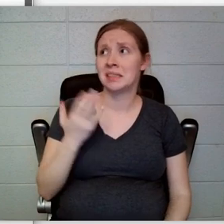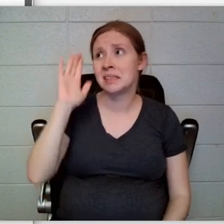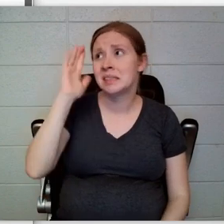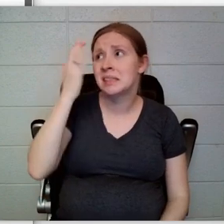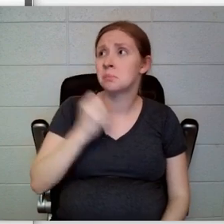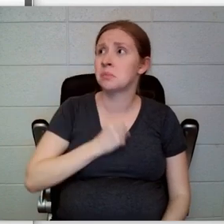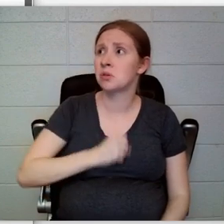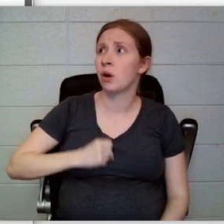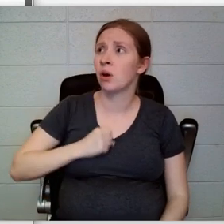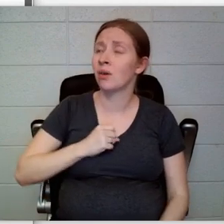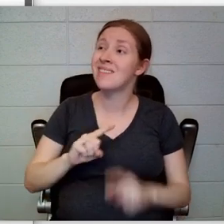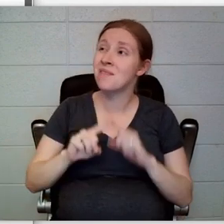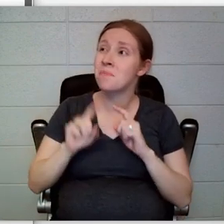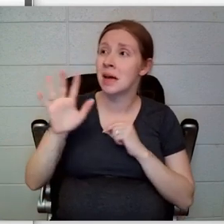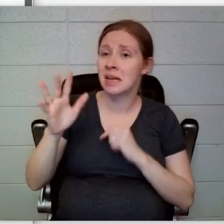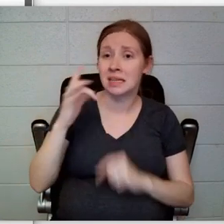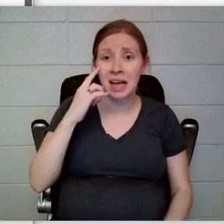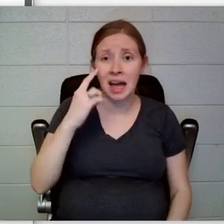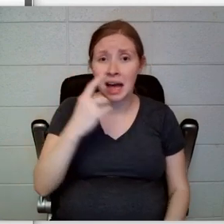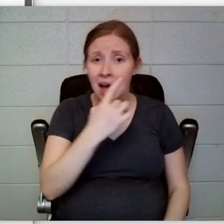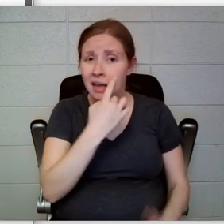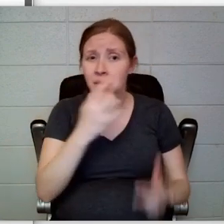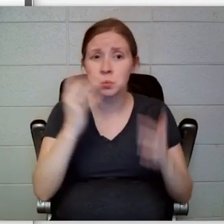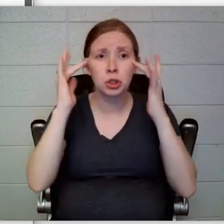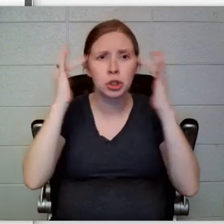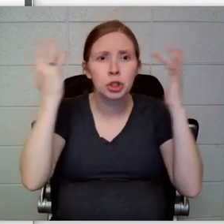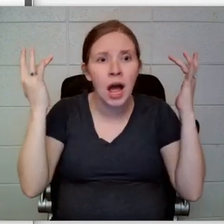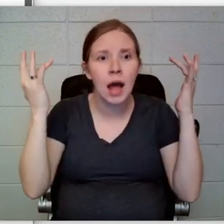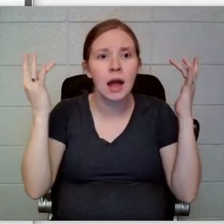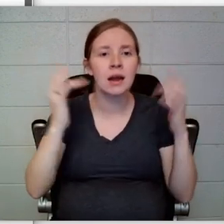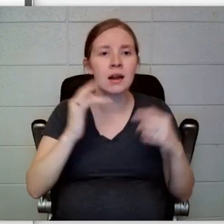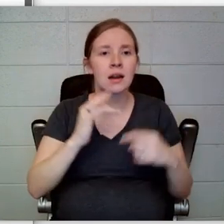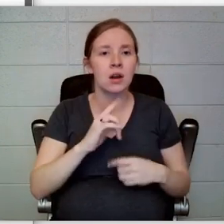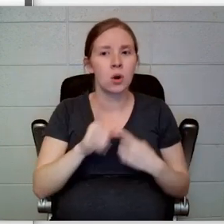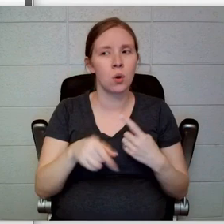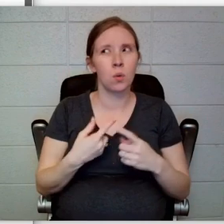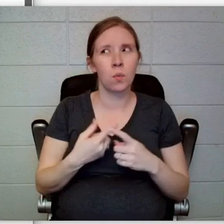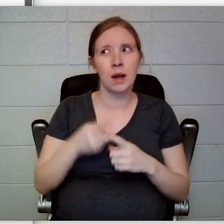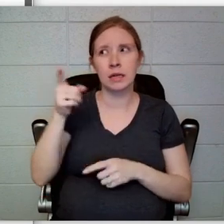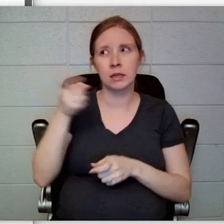his eyes were shiny and bright, the way they are when someone is telling a joke.